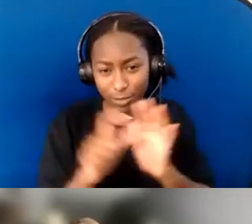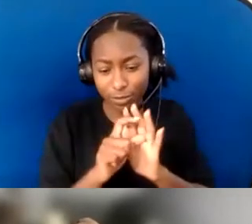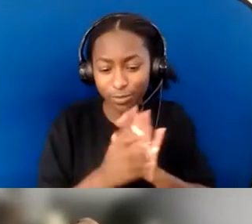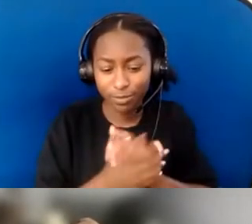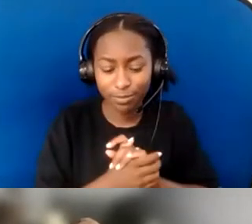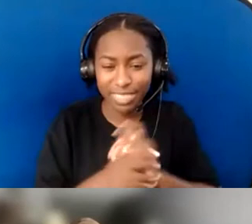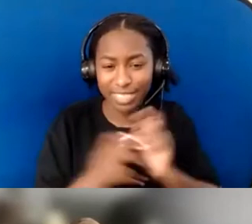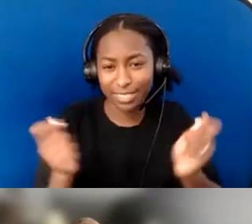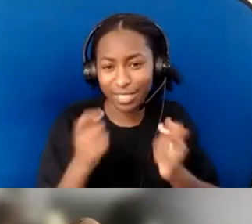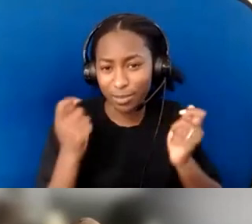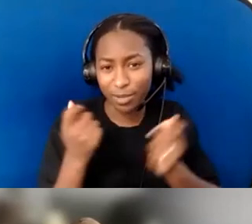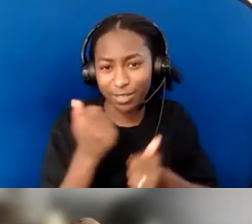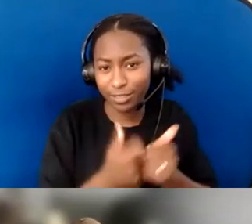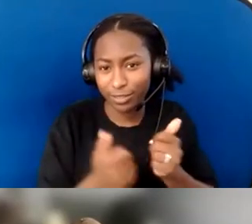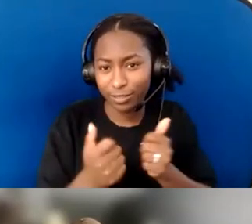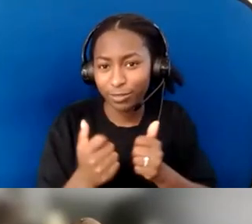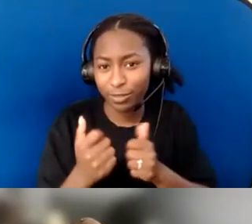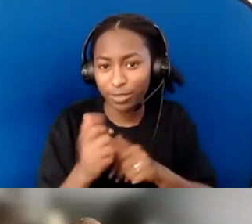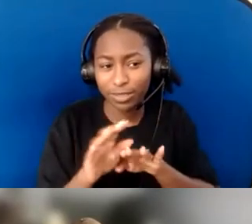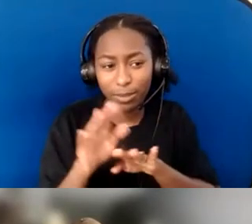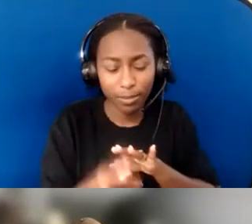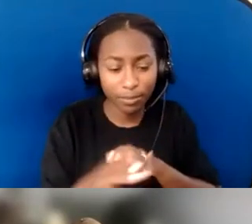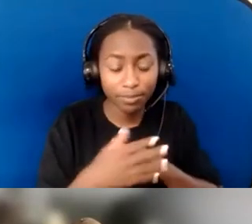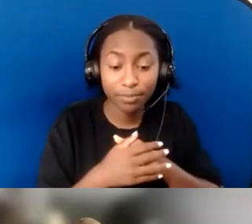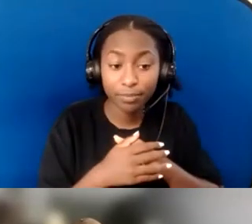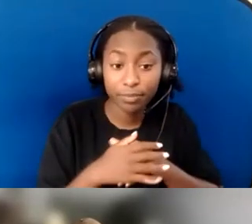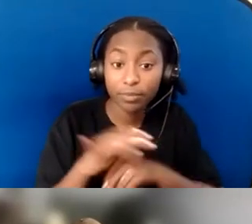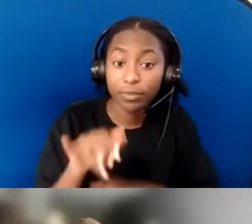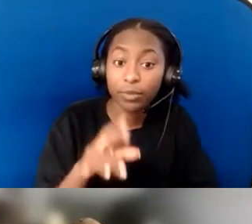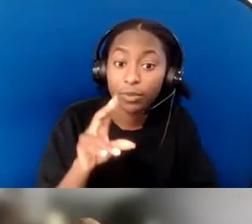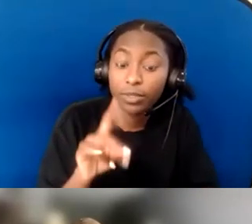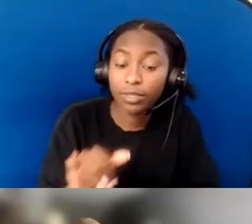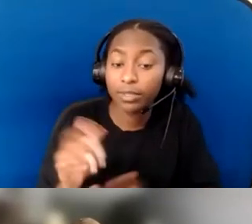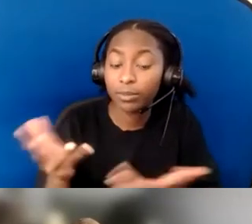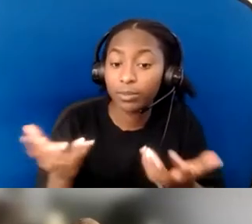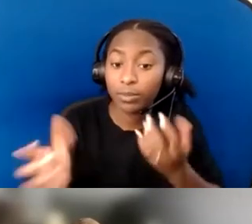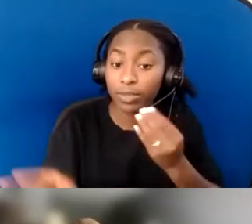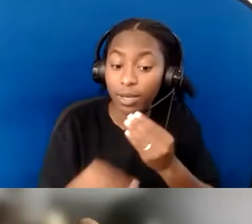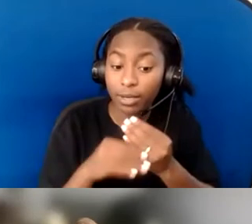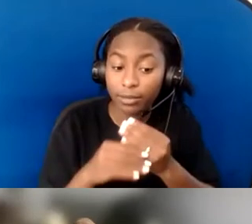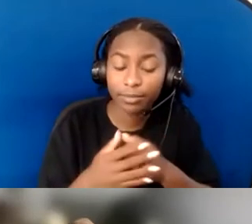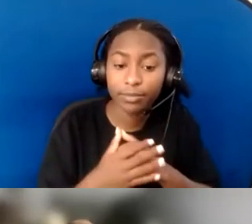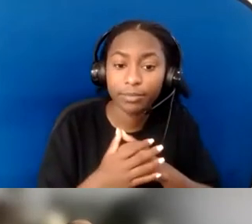Thank you, Vinnie; thank you very much. Judy, what would you add? Actually, what I was going to say fits in, I think,